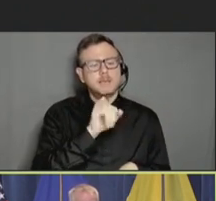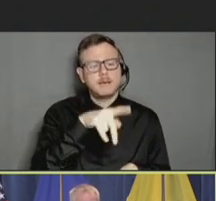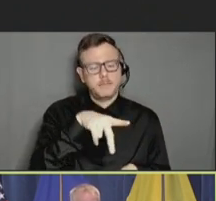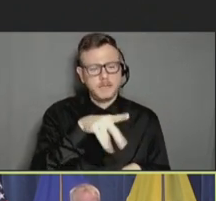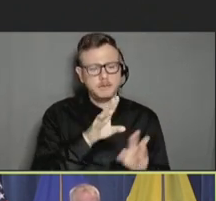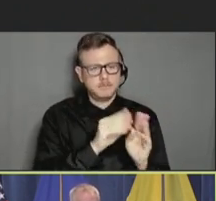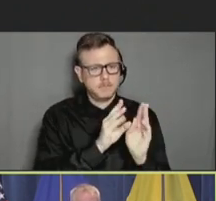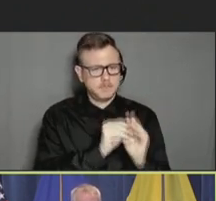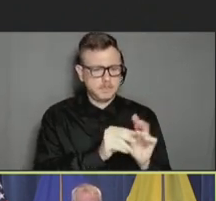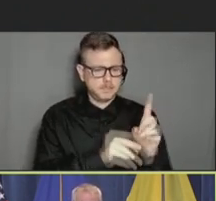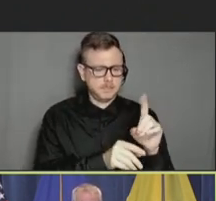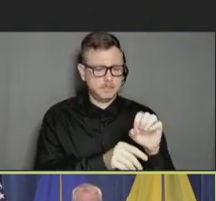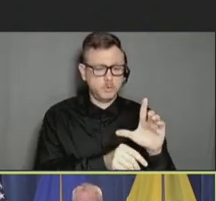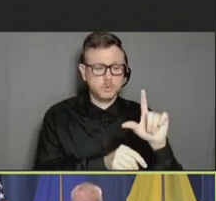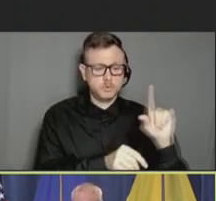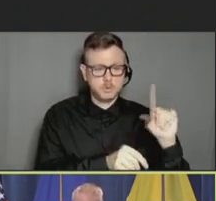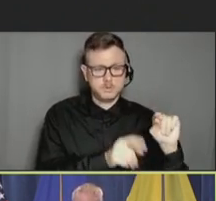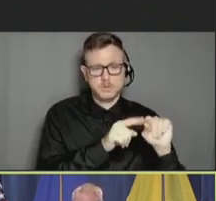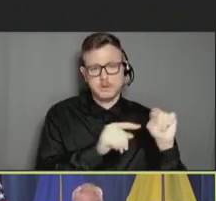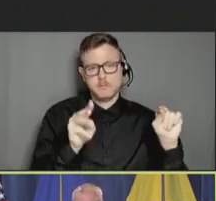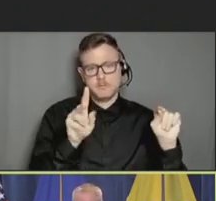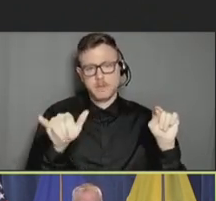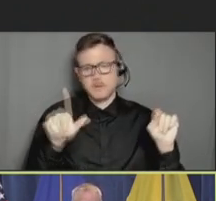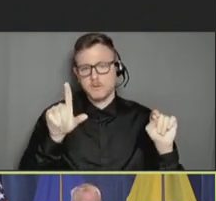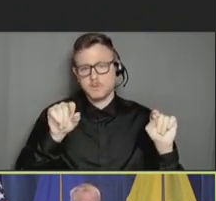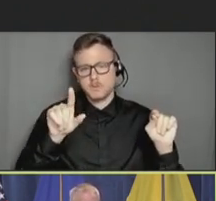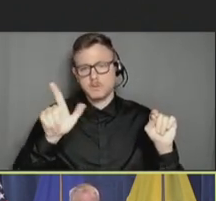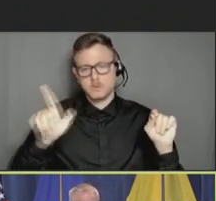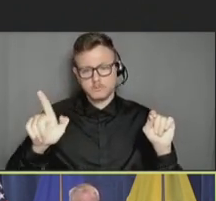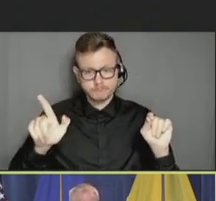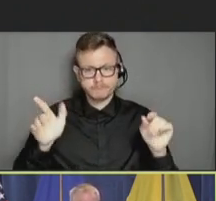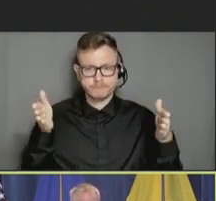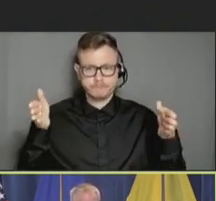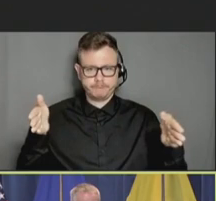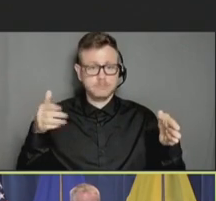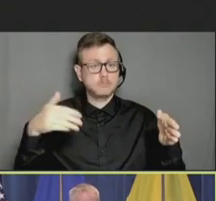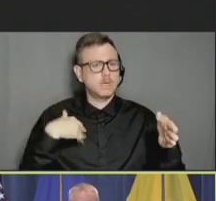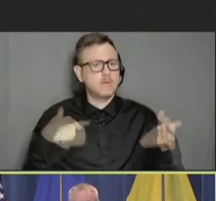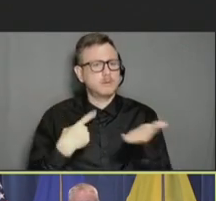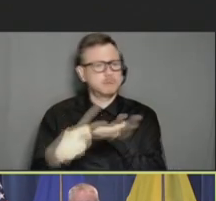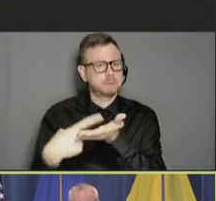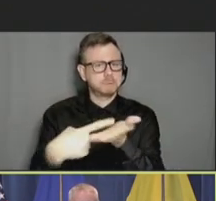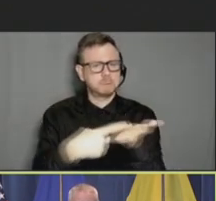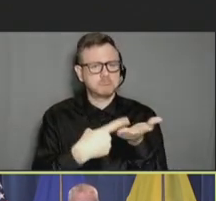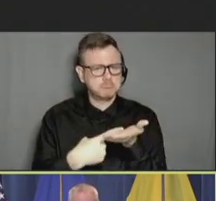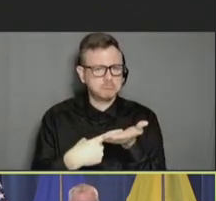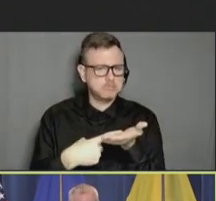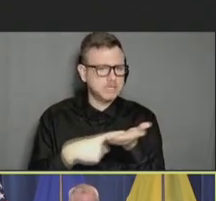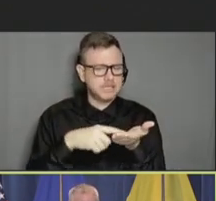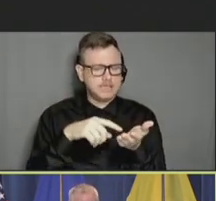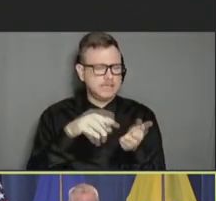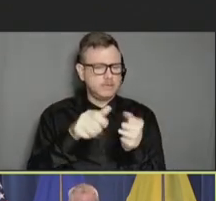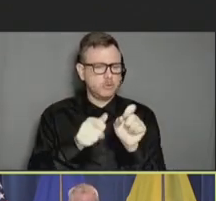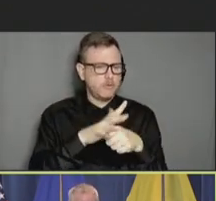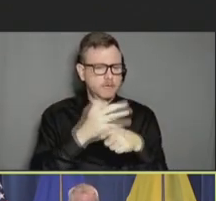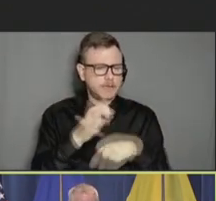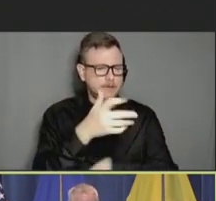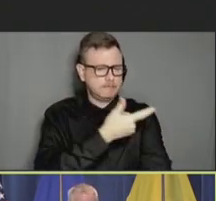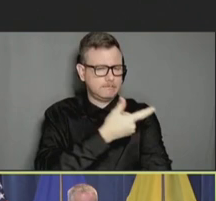2020 through May of 2021, and discussions around the COVID-19 vaccines following the